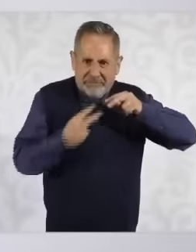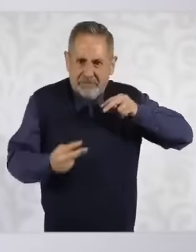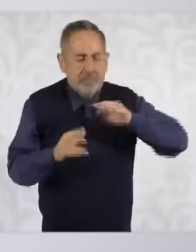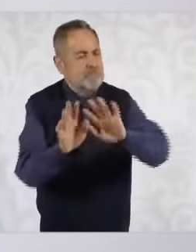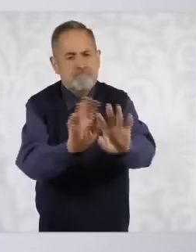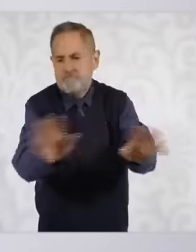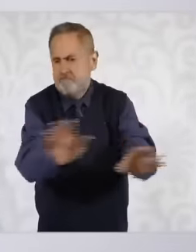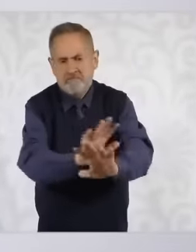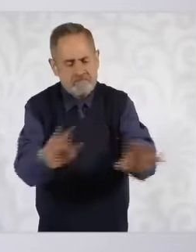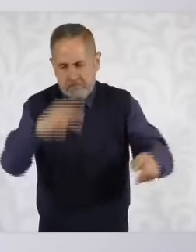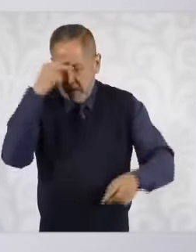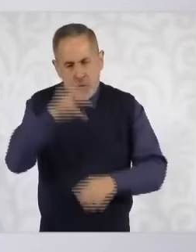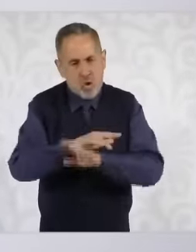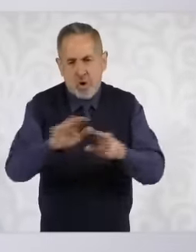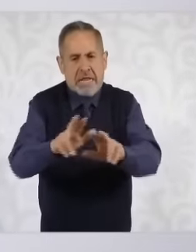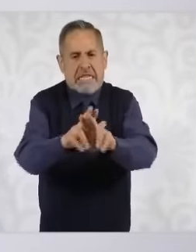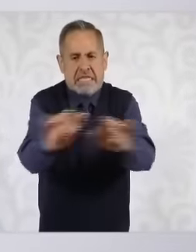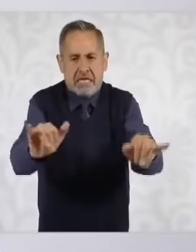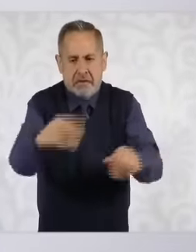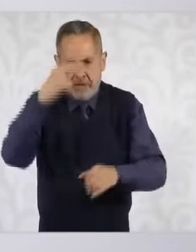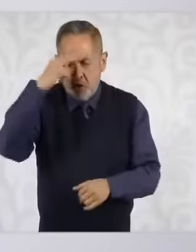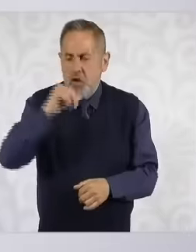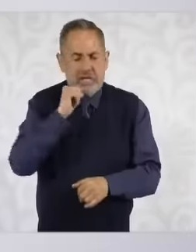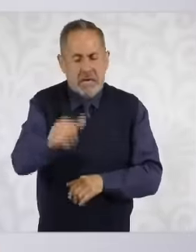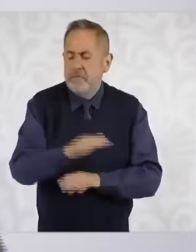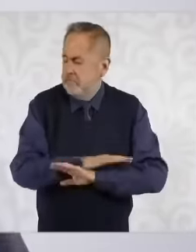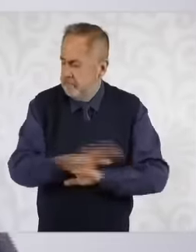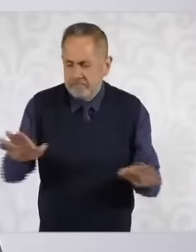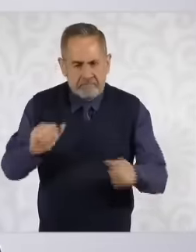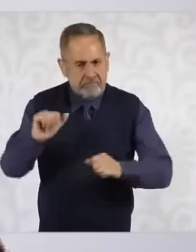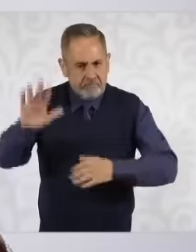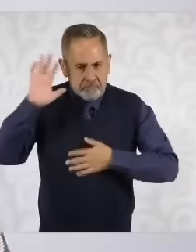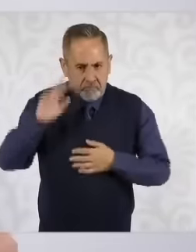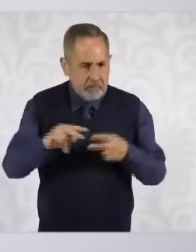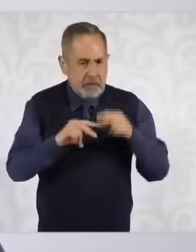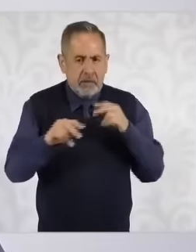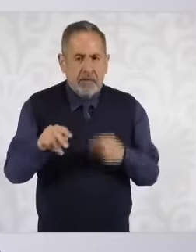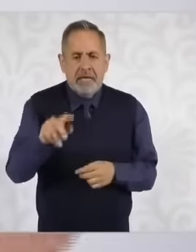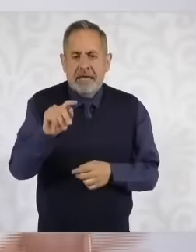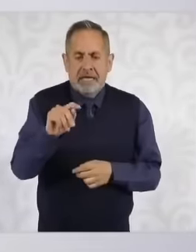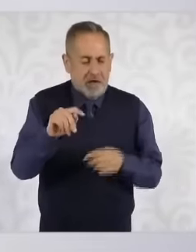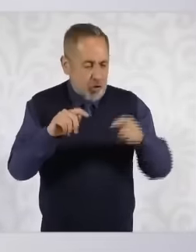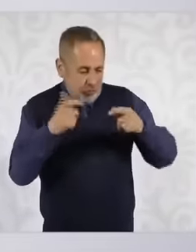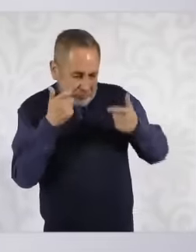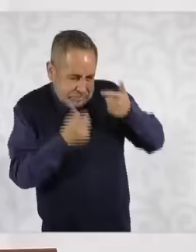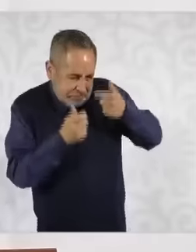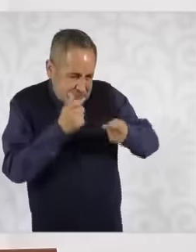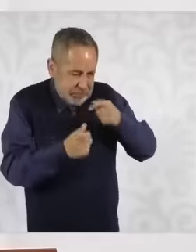Mexico nor will it exist. The commitment to white corn is not true in any way,